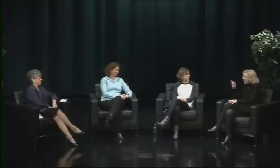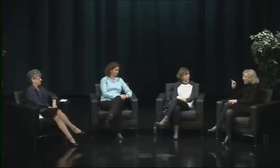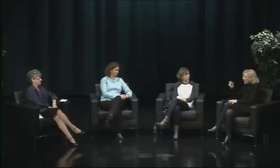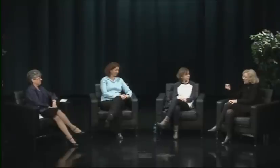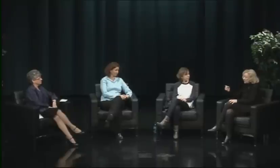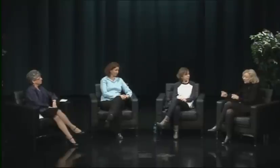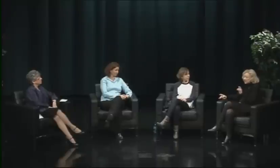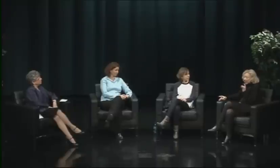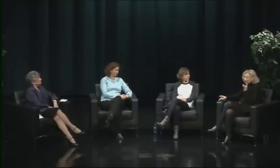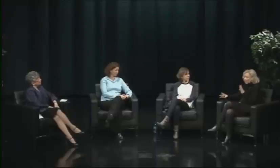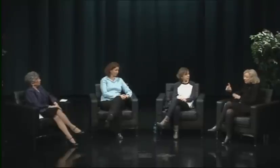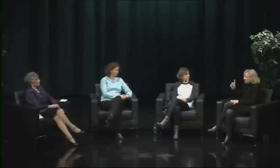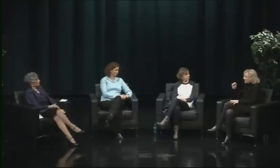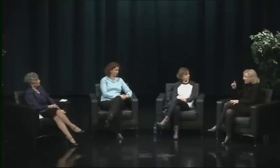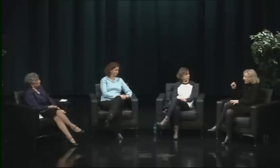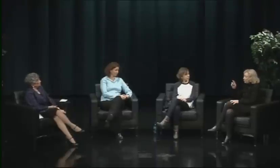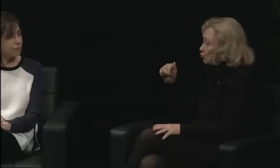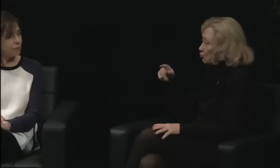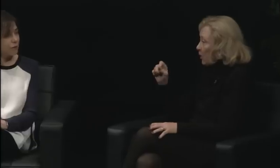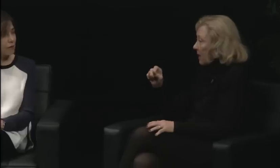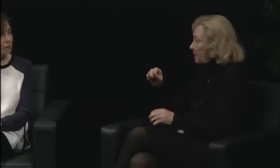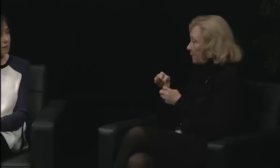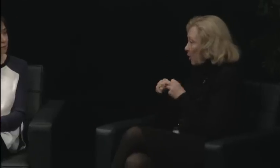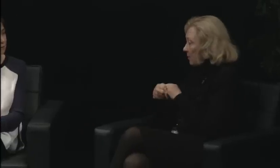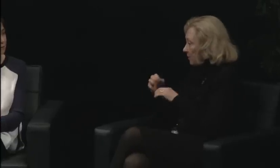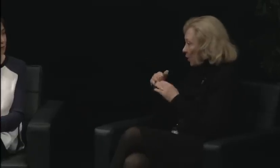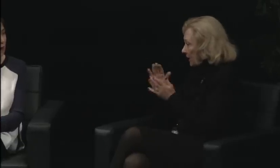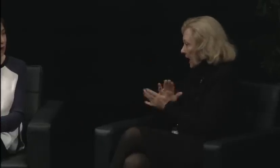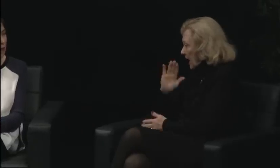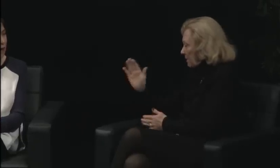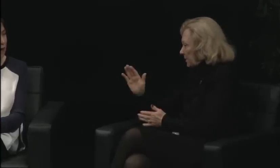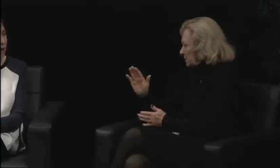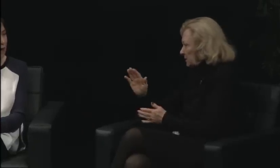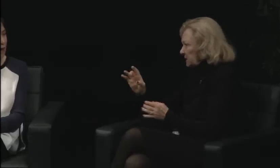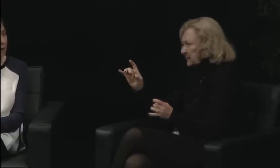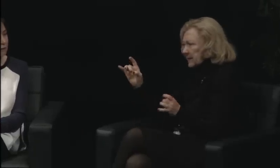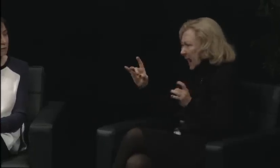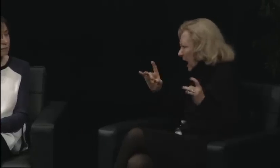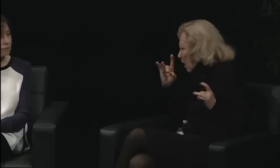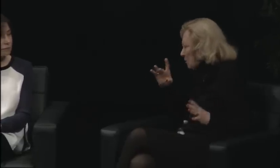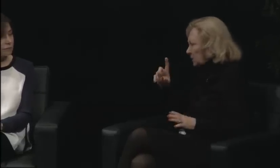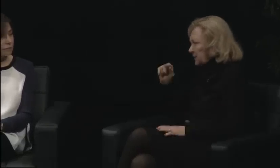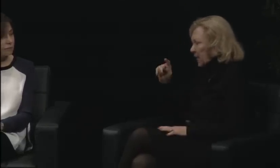how she -- you know, how people look to her with respect, and at the same time,